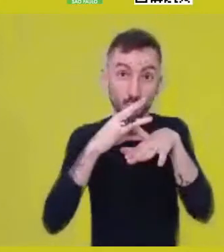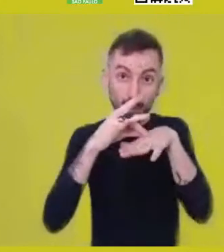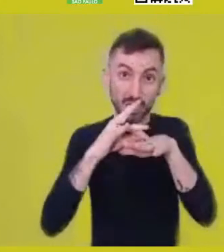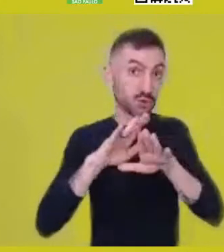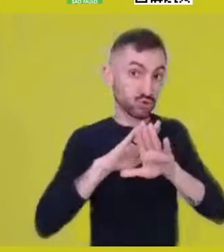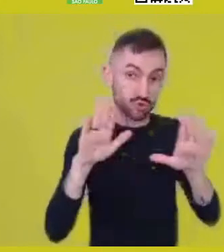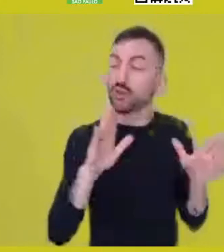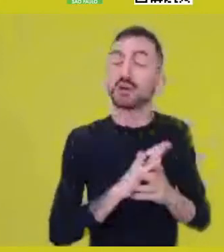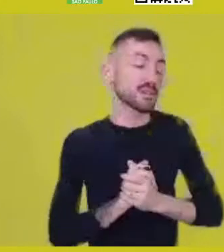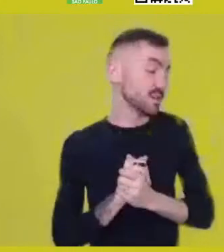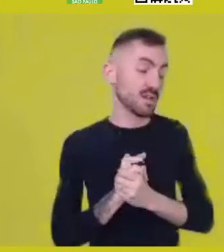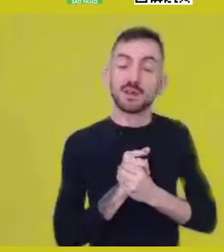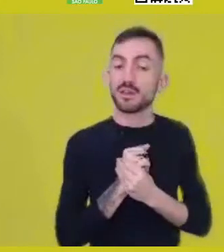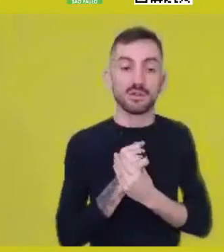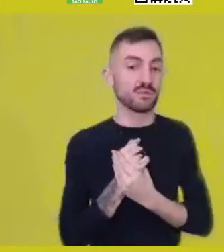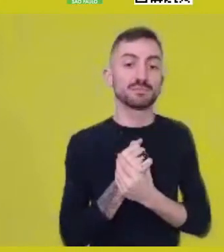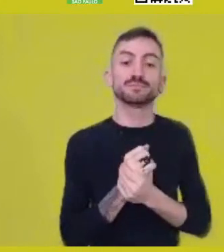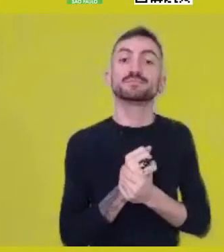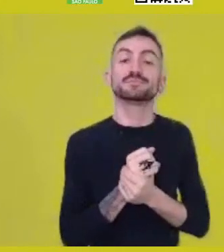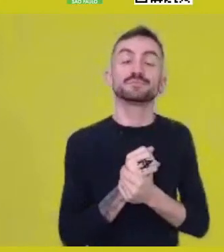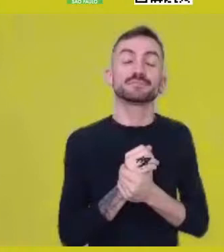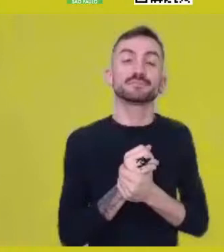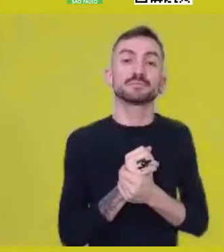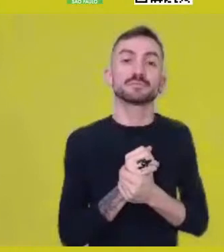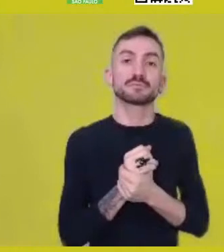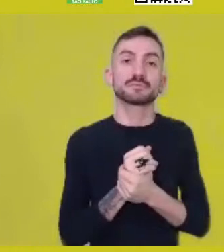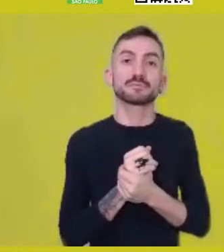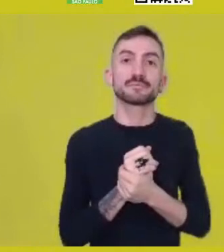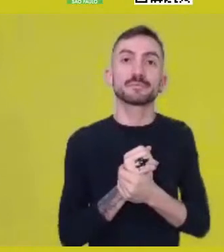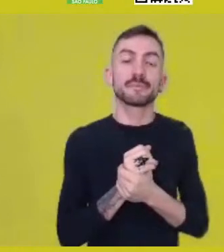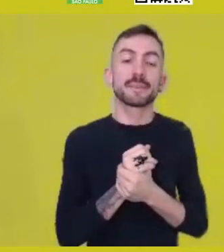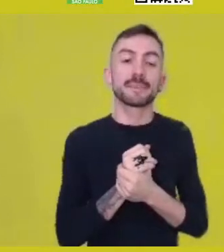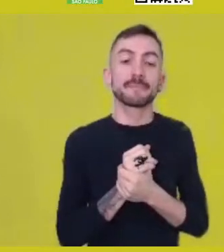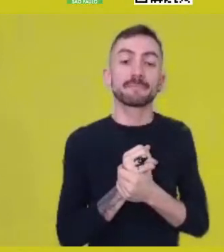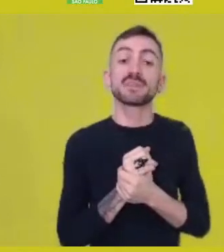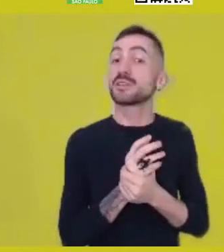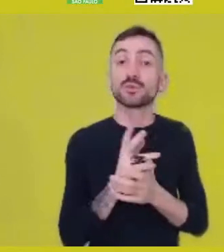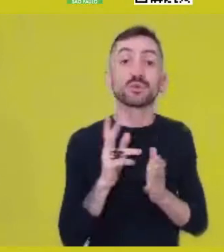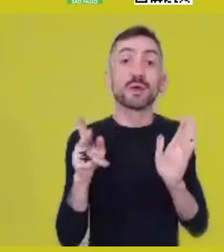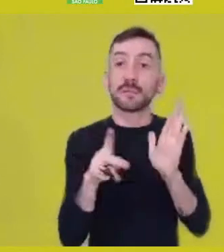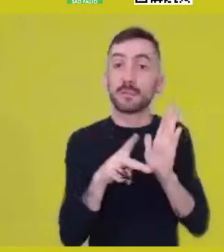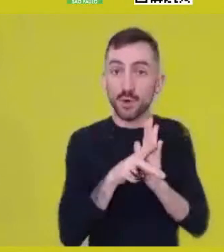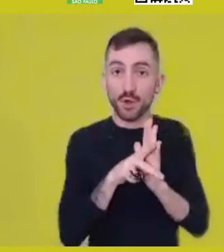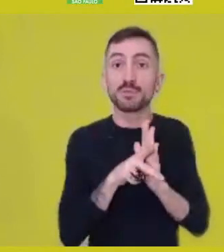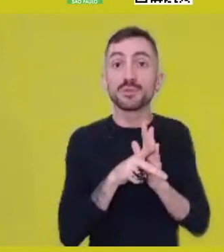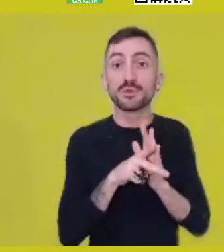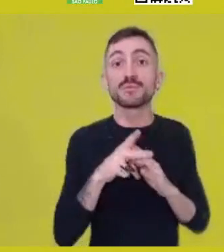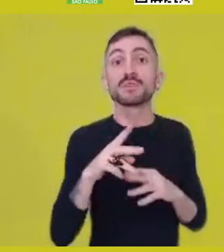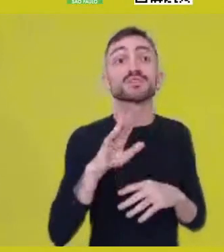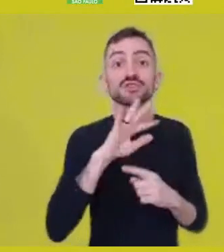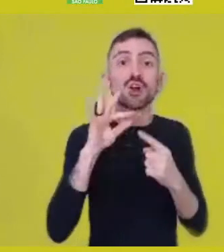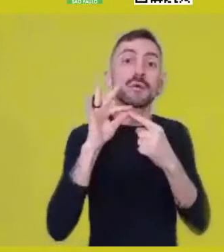which isn’t, therefore, anthropocentric.